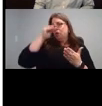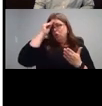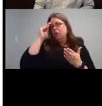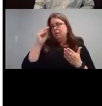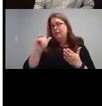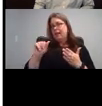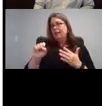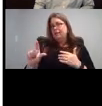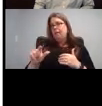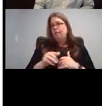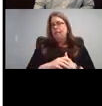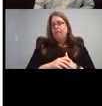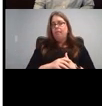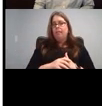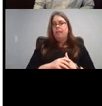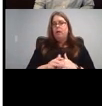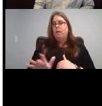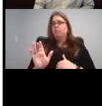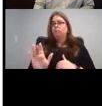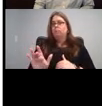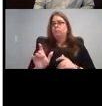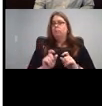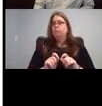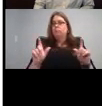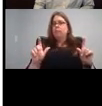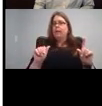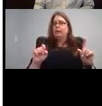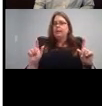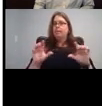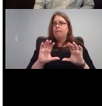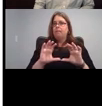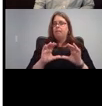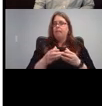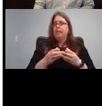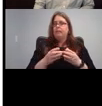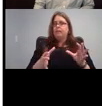If you want, I'm going to go to the AP classes link. So connect up the